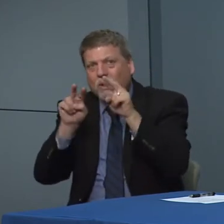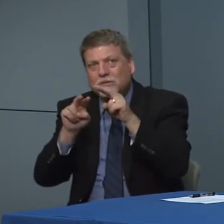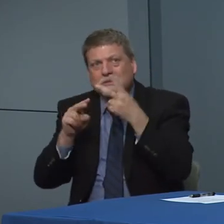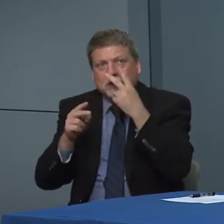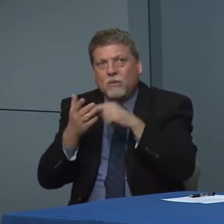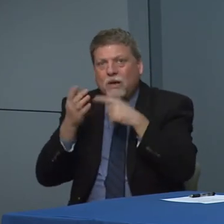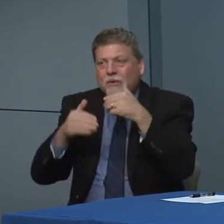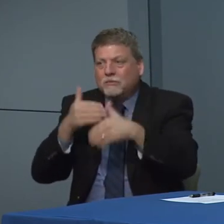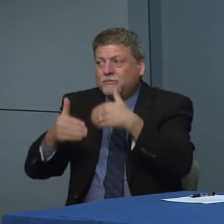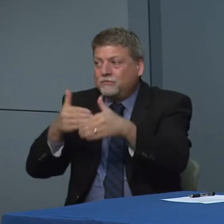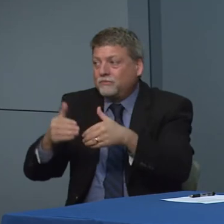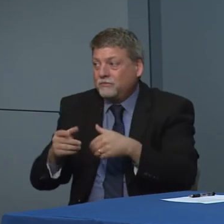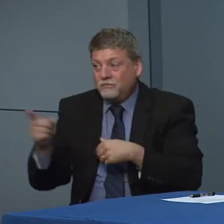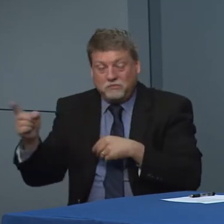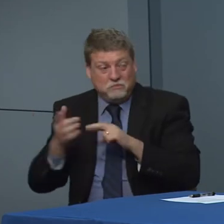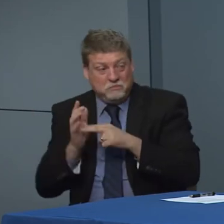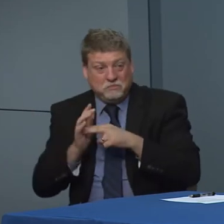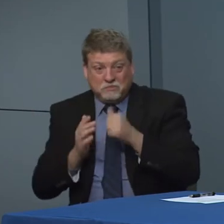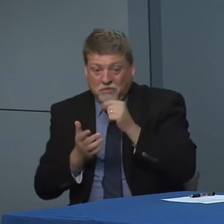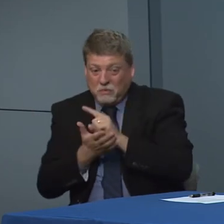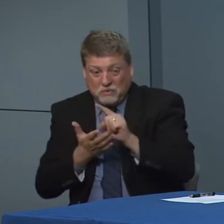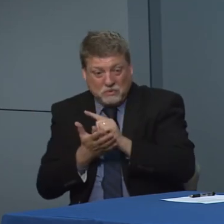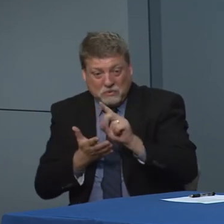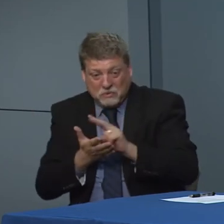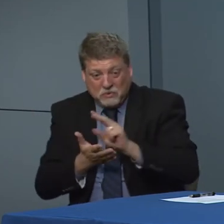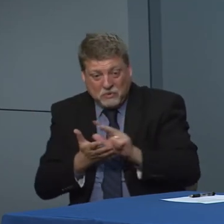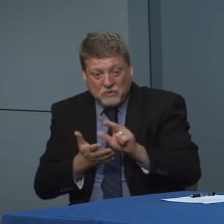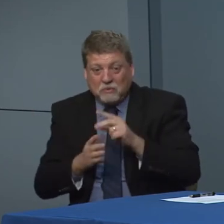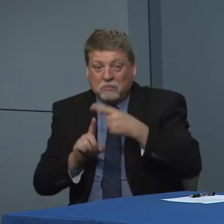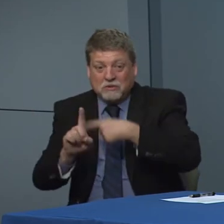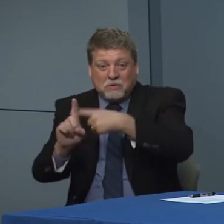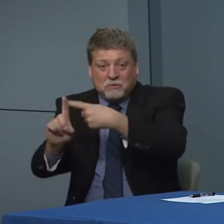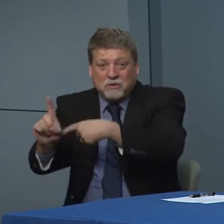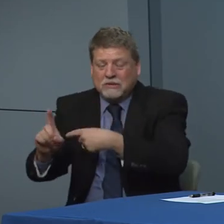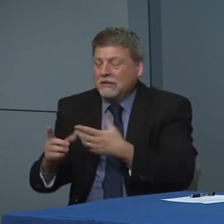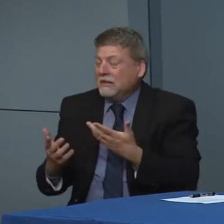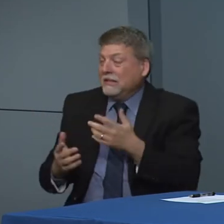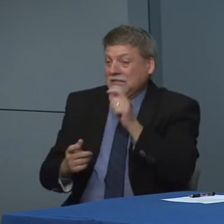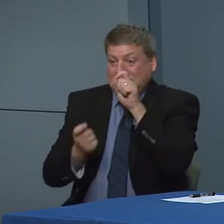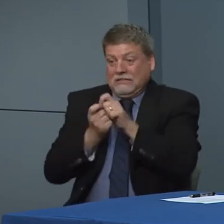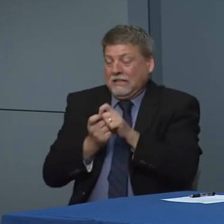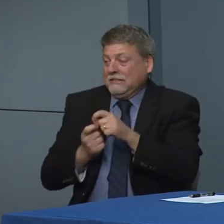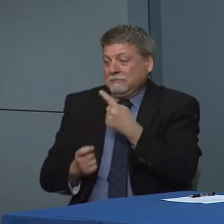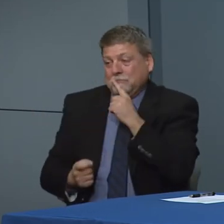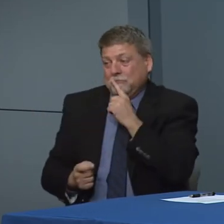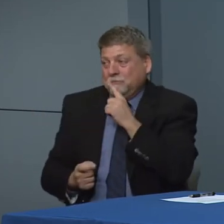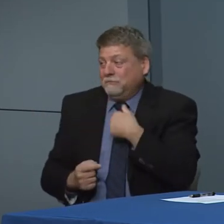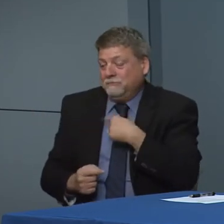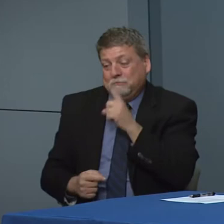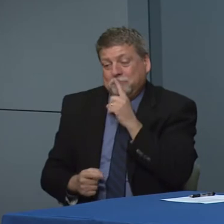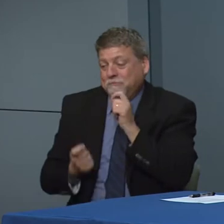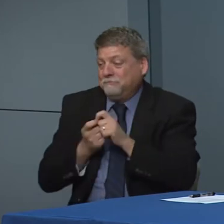we'll have constant communication problem. I don't think that we can know that yet.